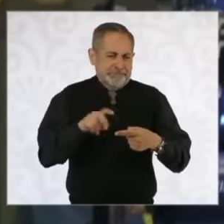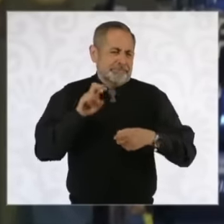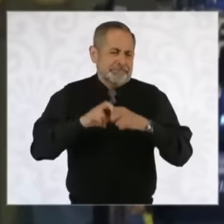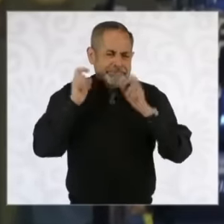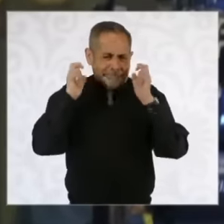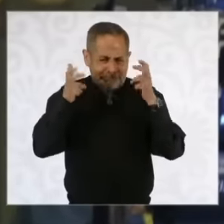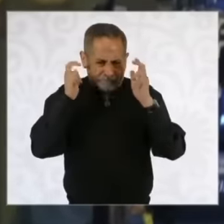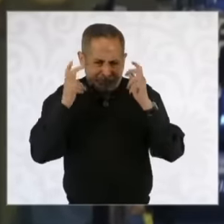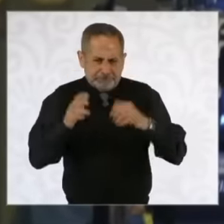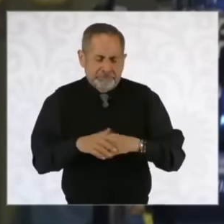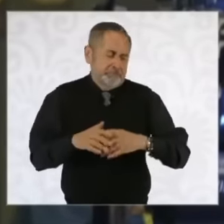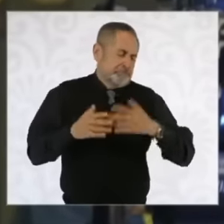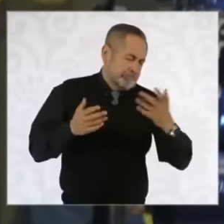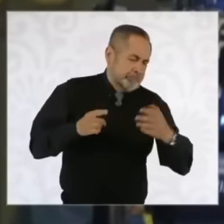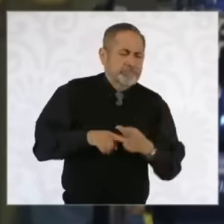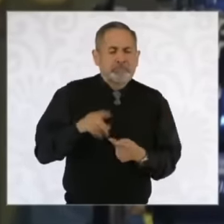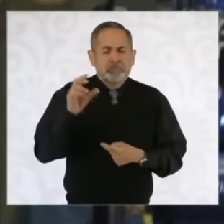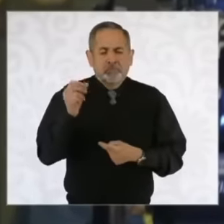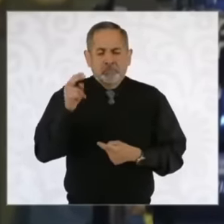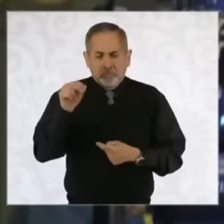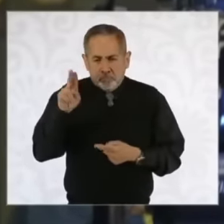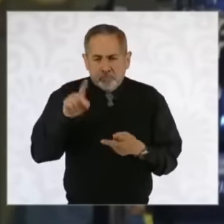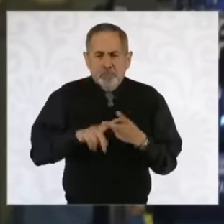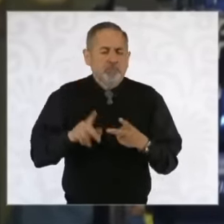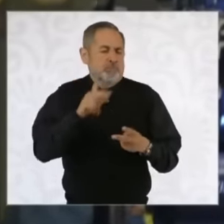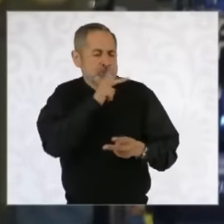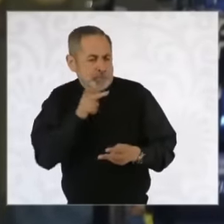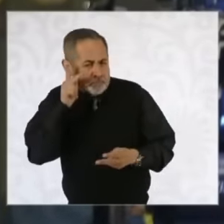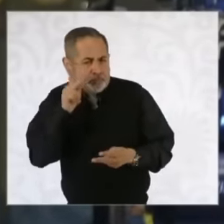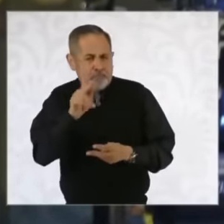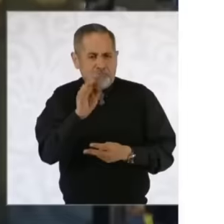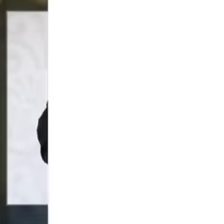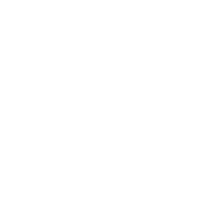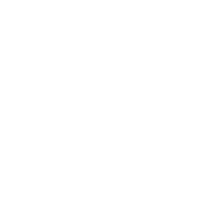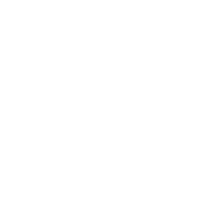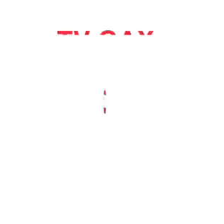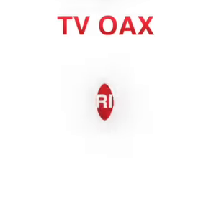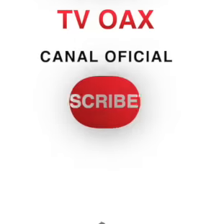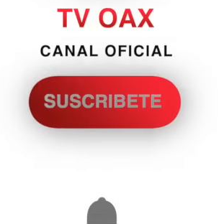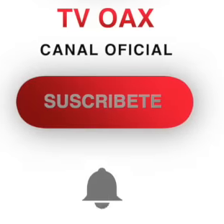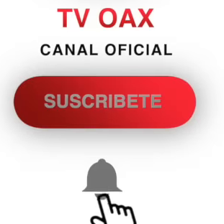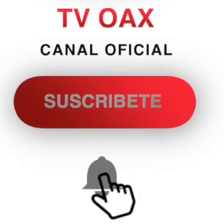been several expressions from the UN, Pope Francis, even the State Department, but I highlight